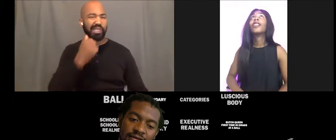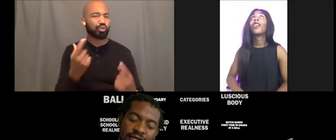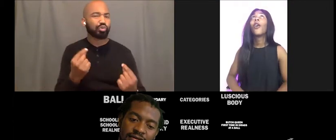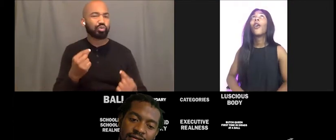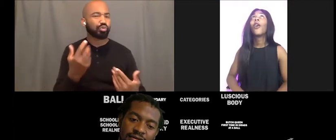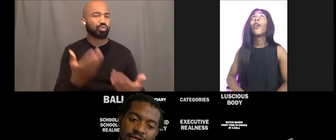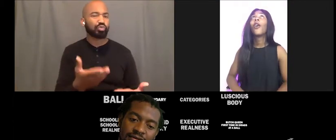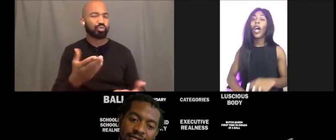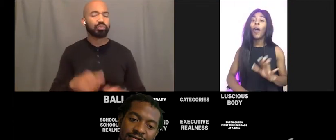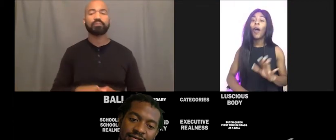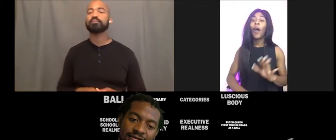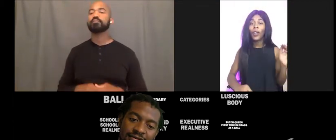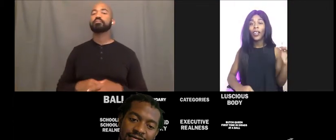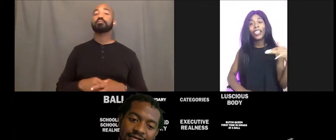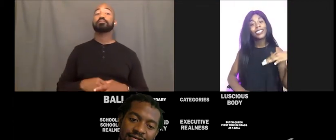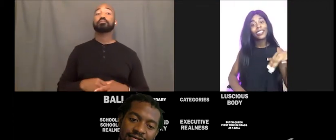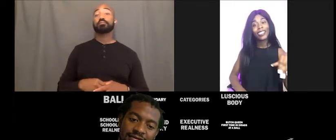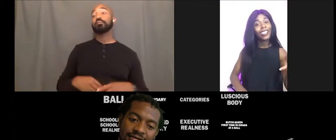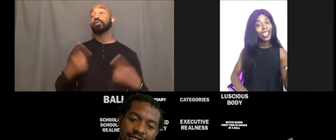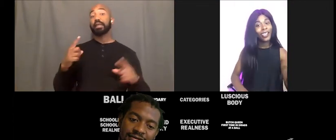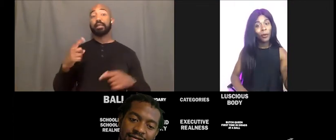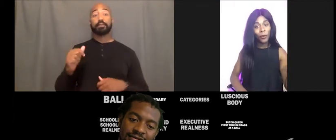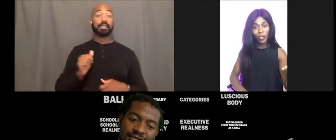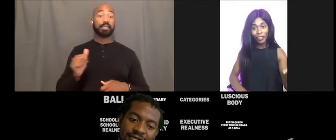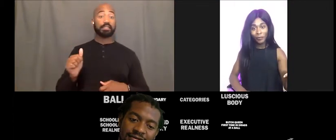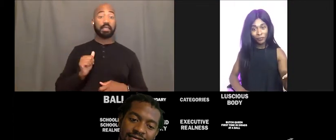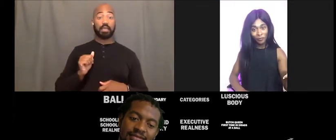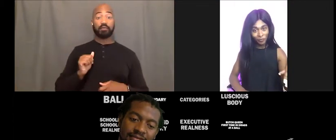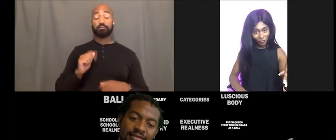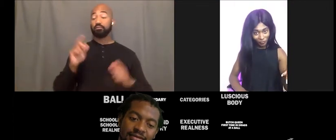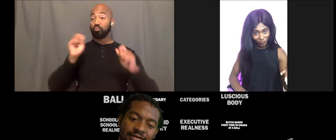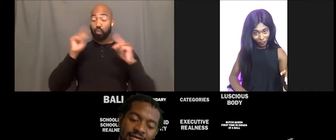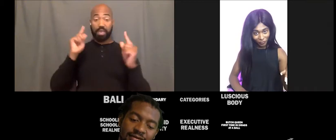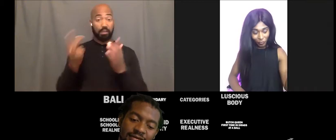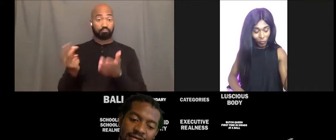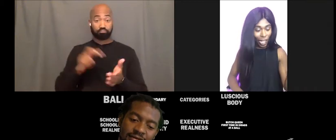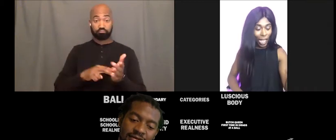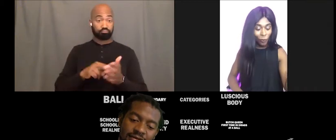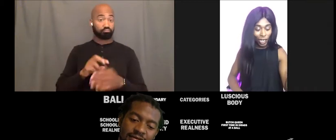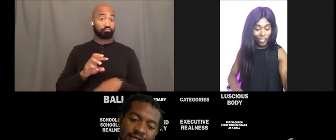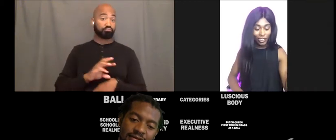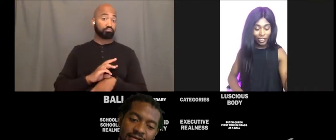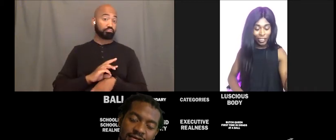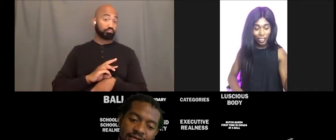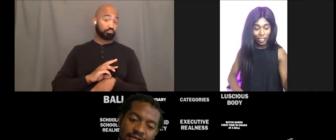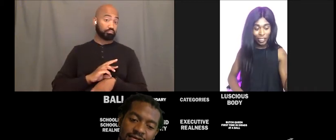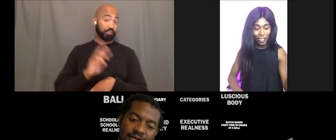So I wake around like 6 'o clock in the morning. I watch